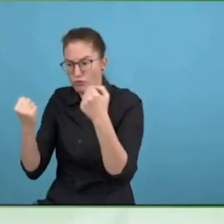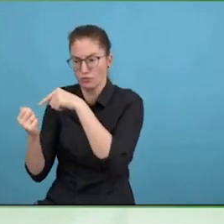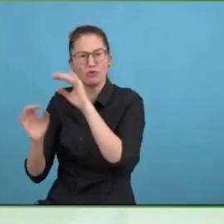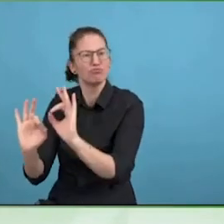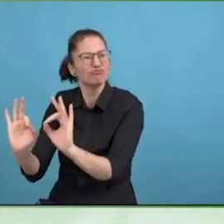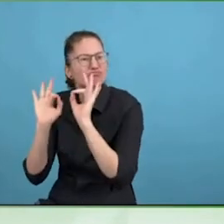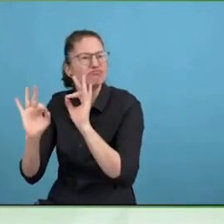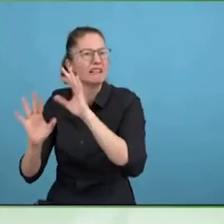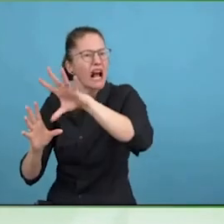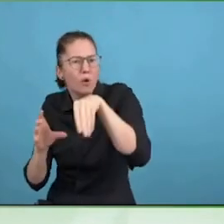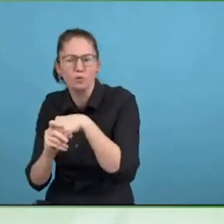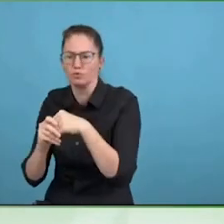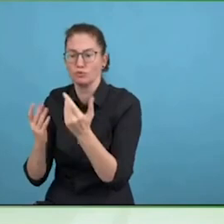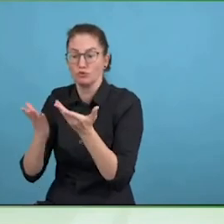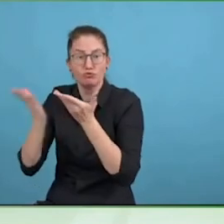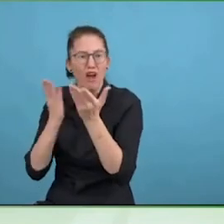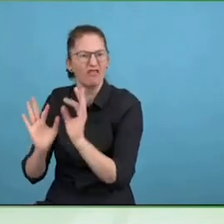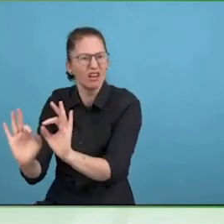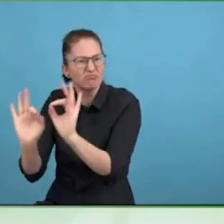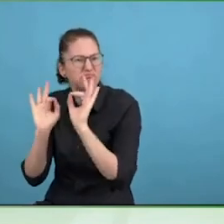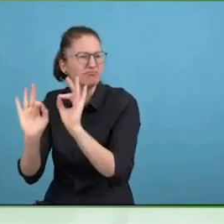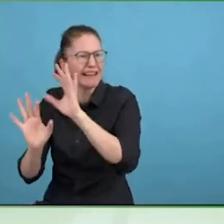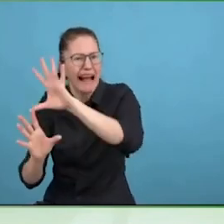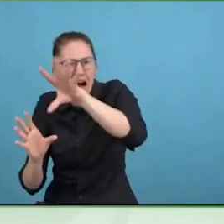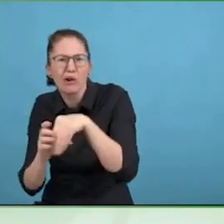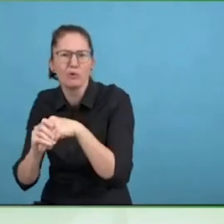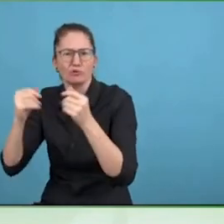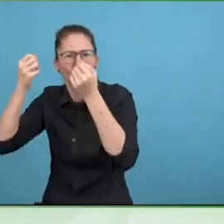One is around policy and governance.